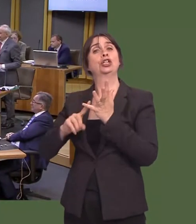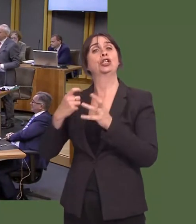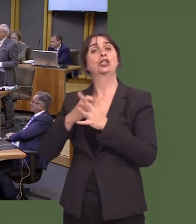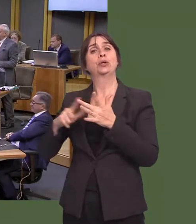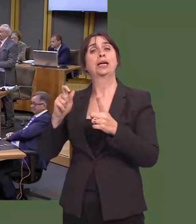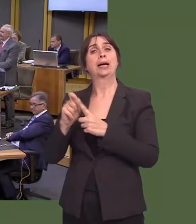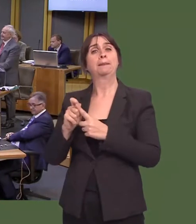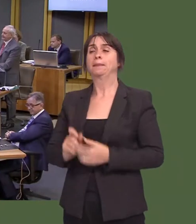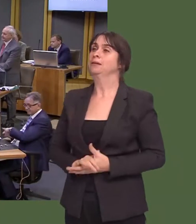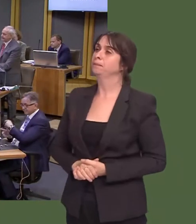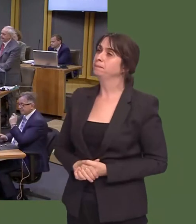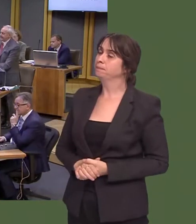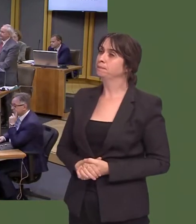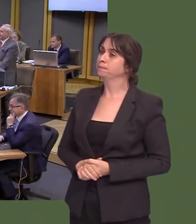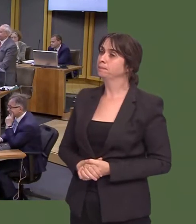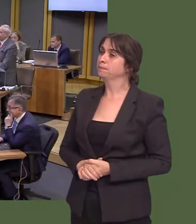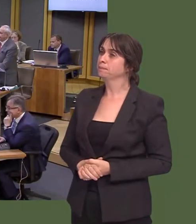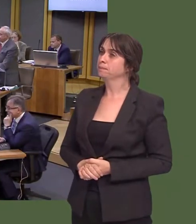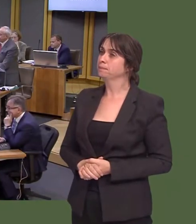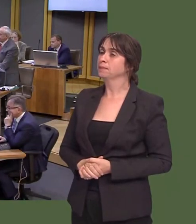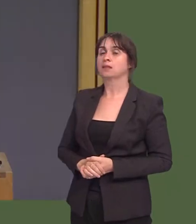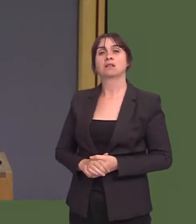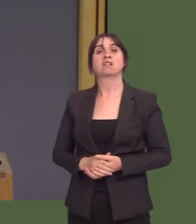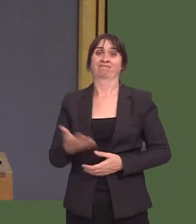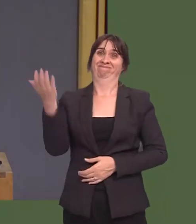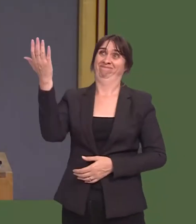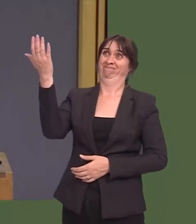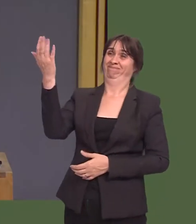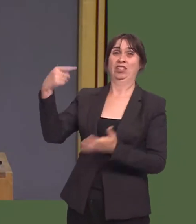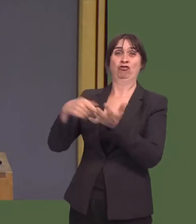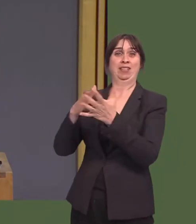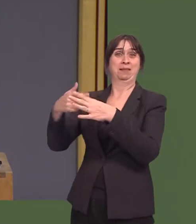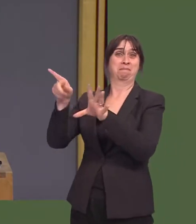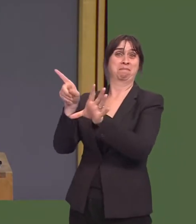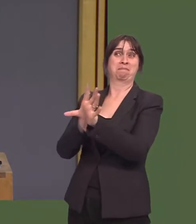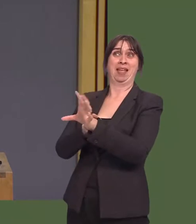Itís clear now that the failure of the Prime Ministerís cynical, opportunist snap election